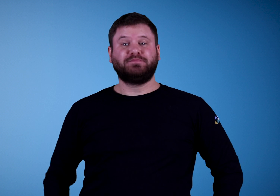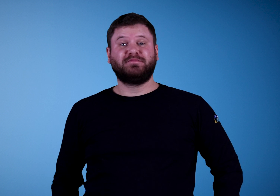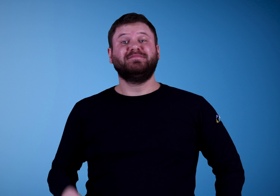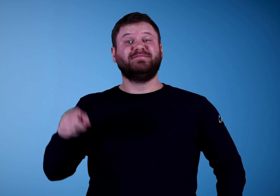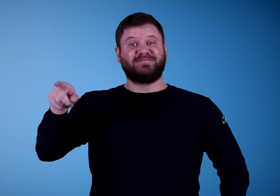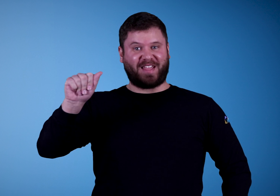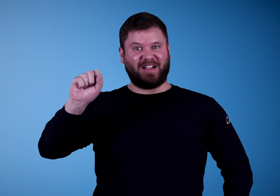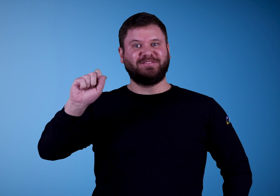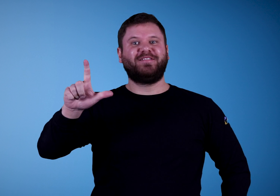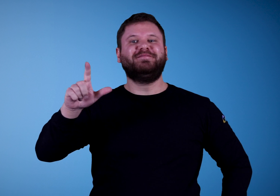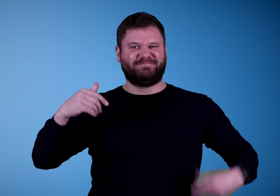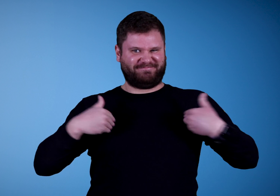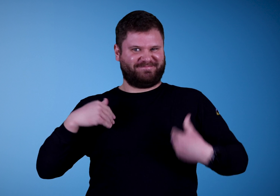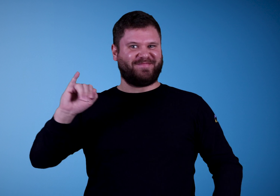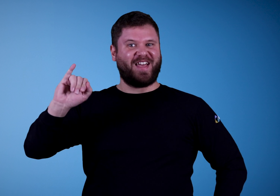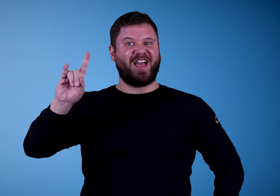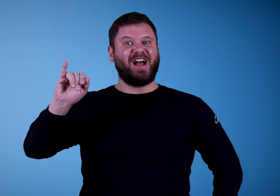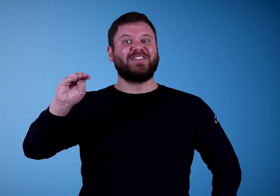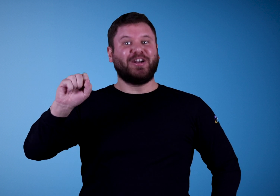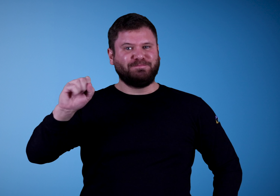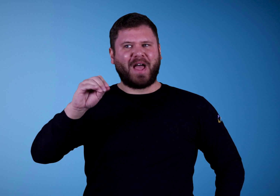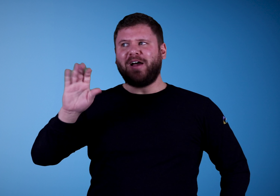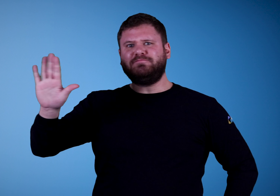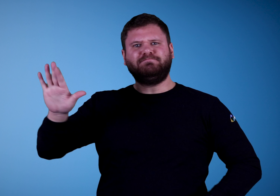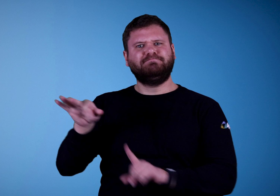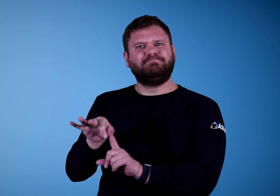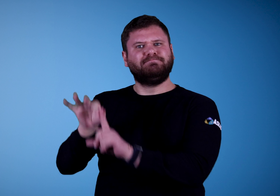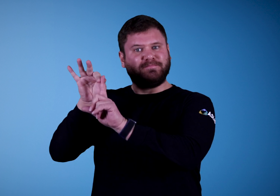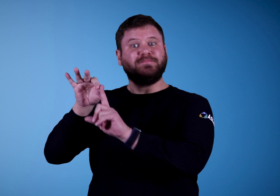ASL has their own unique set of idioms.